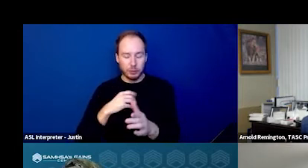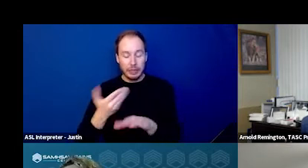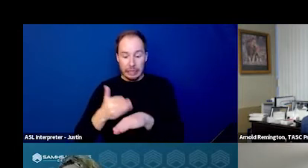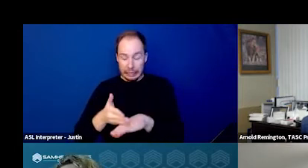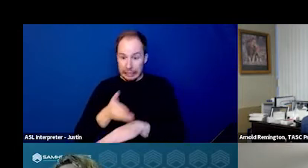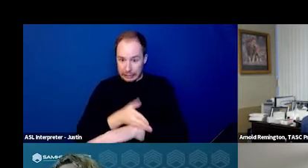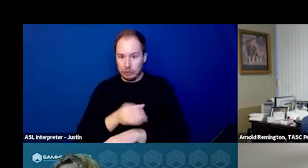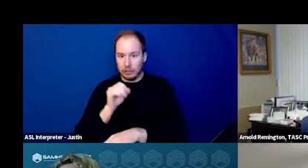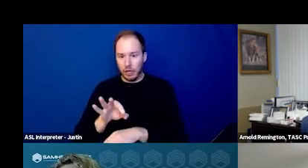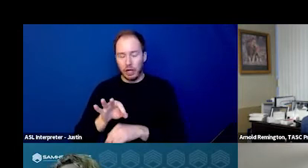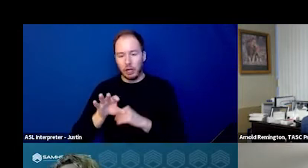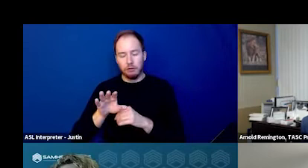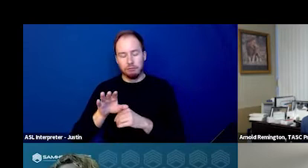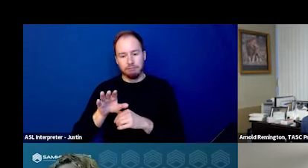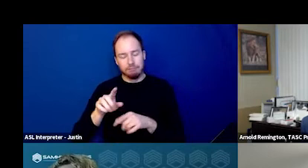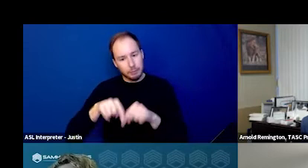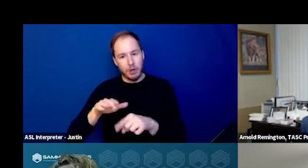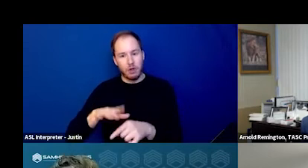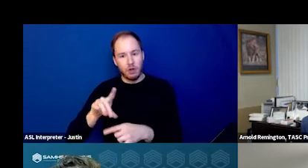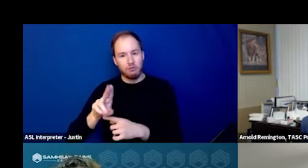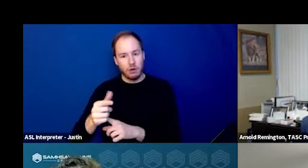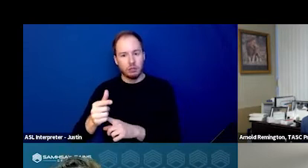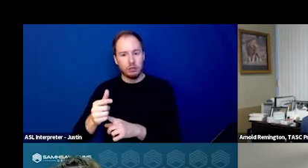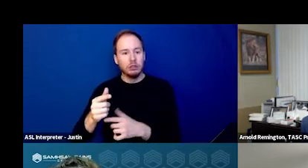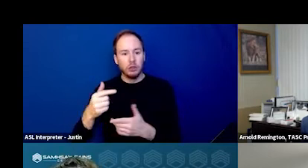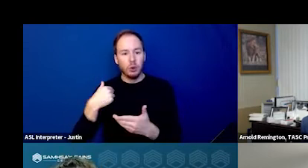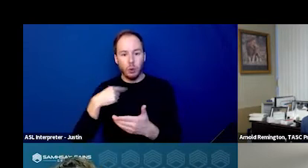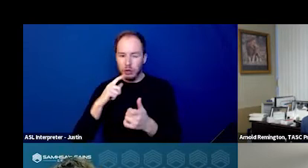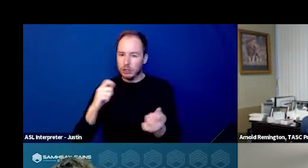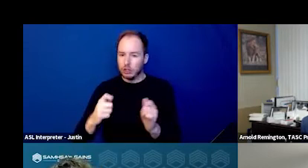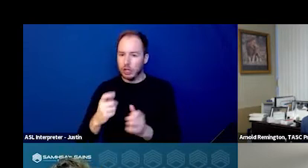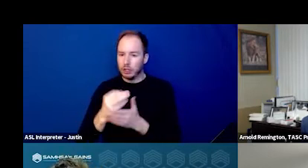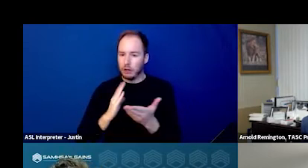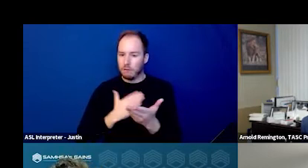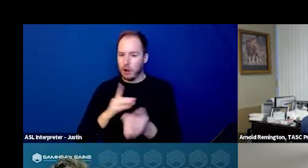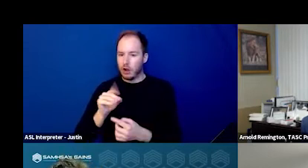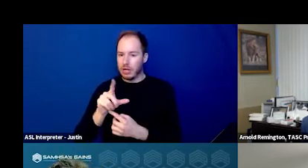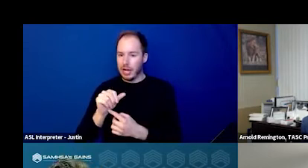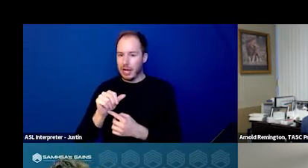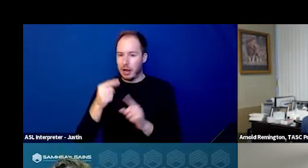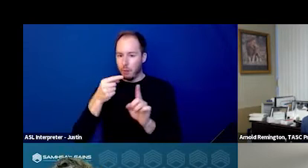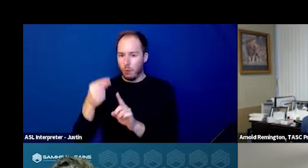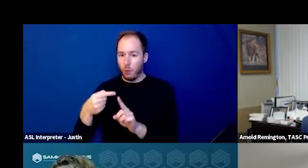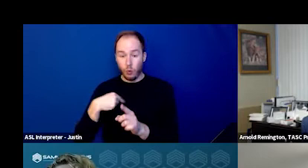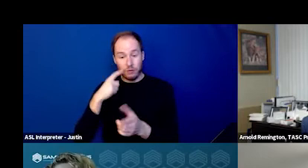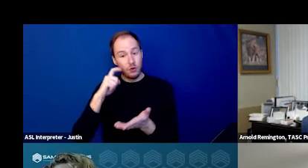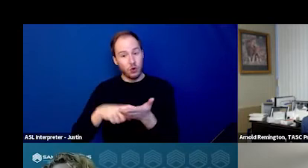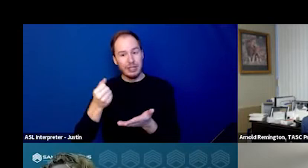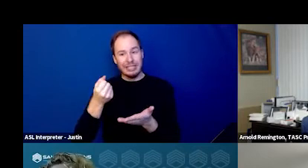We, this has changed a couple of our data points. One, we've seen a 16% increase of individuals